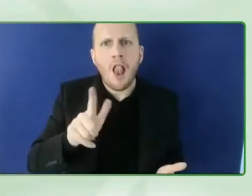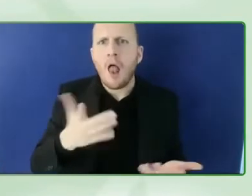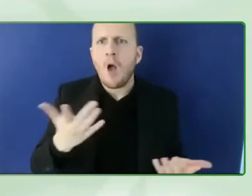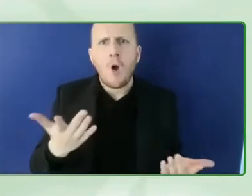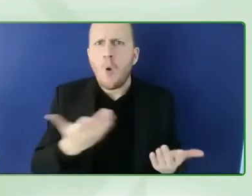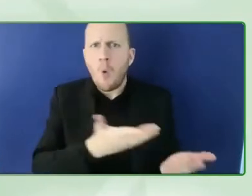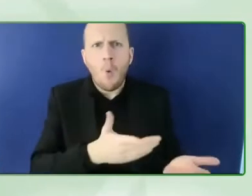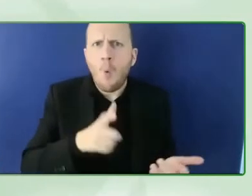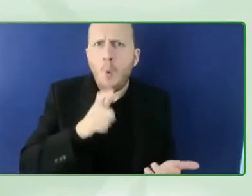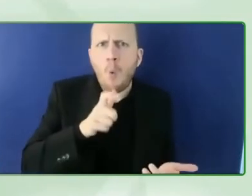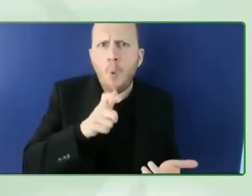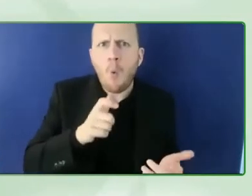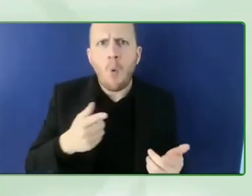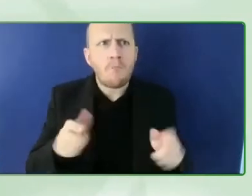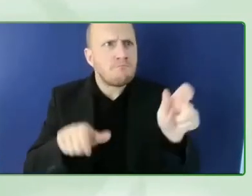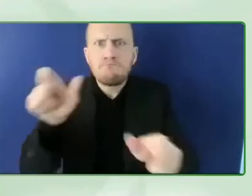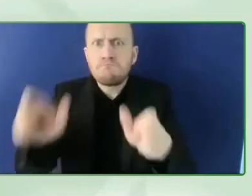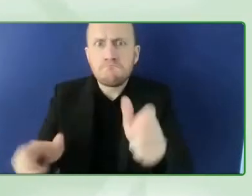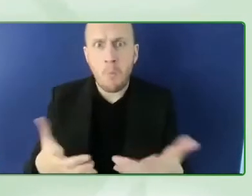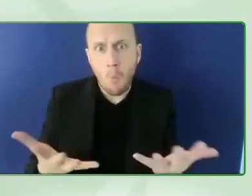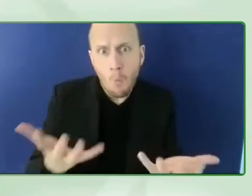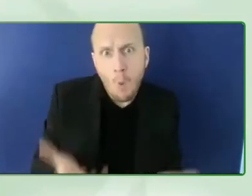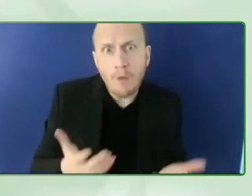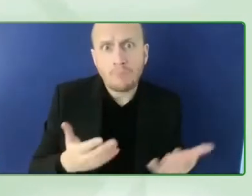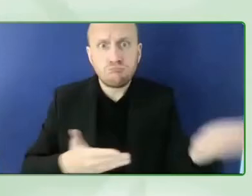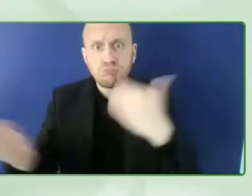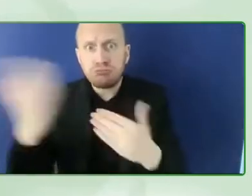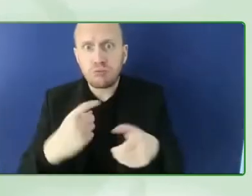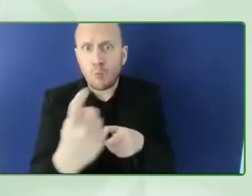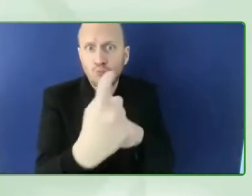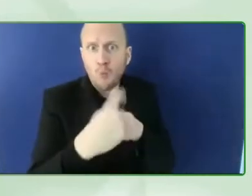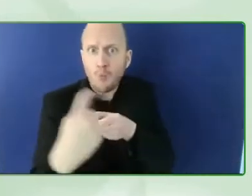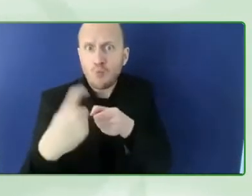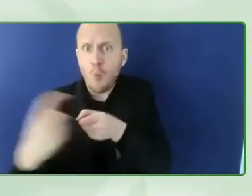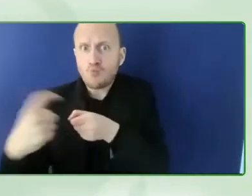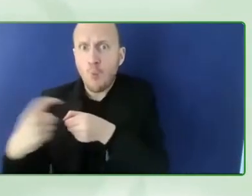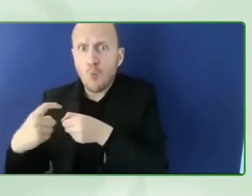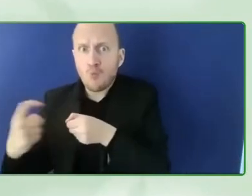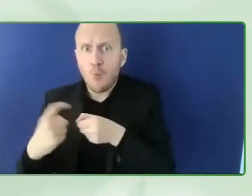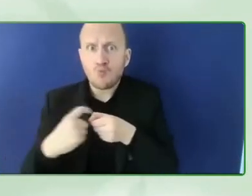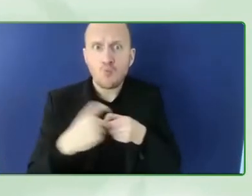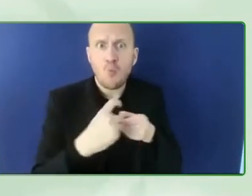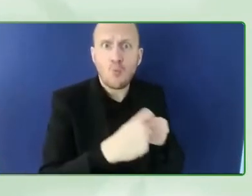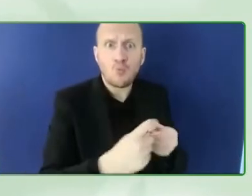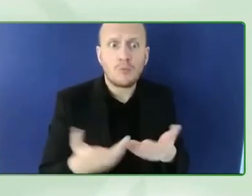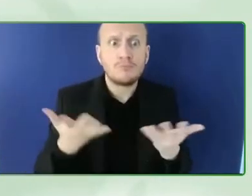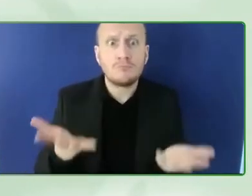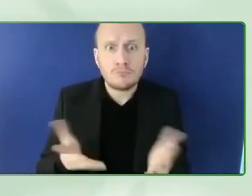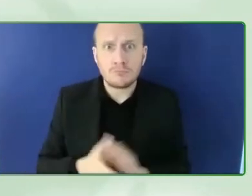like-minded people here people are fully motivated to join in what would you expect us and the rest